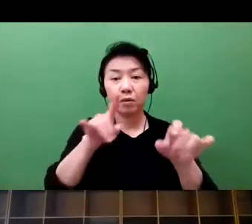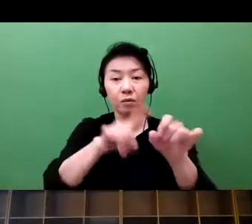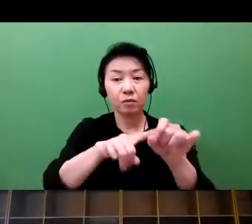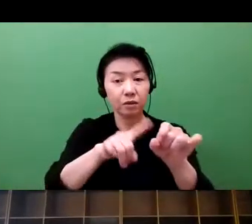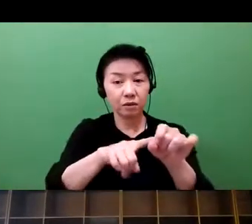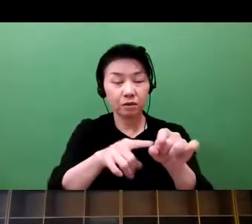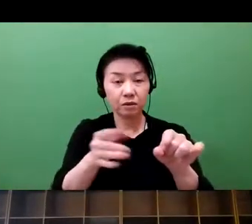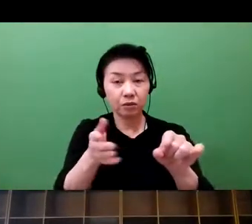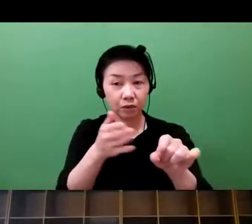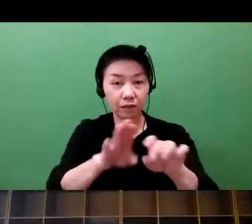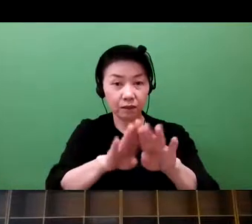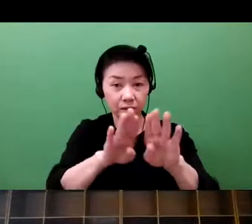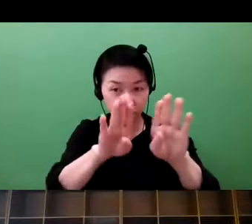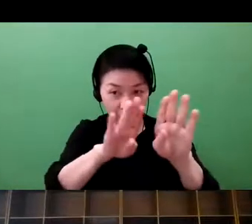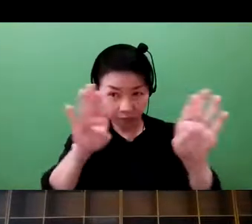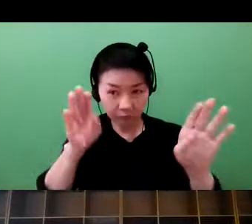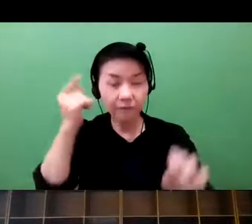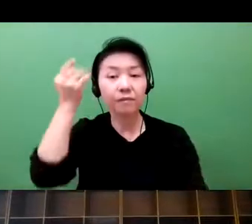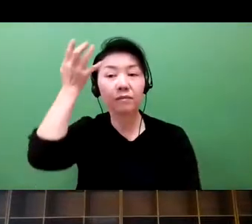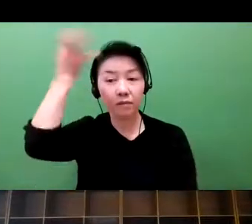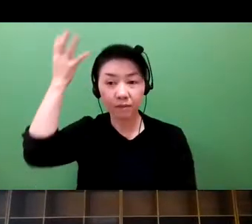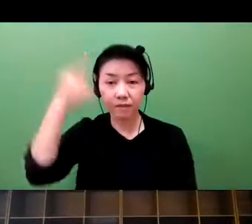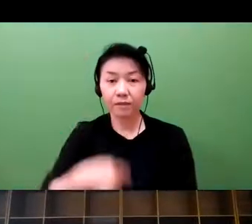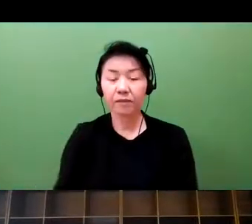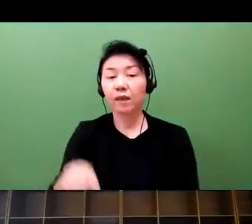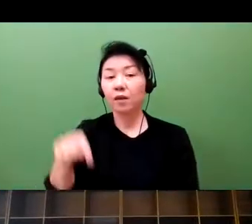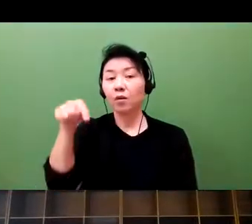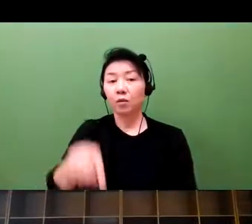active activity in this segment.